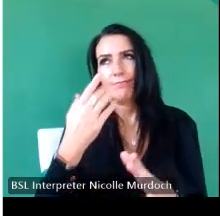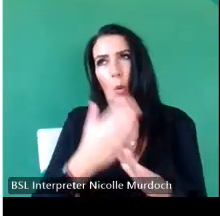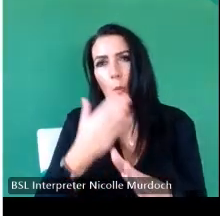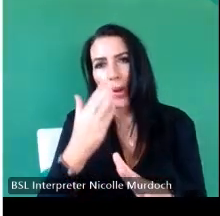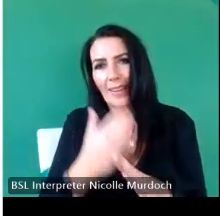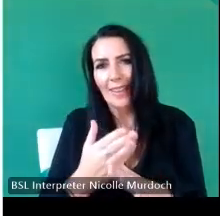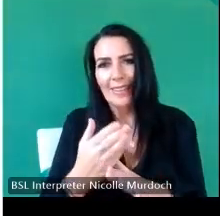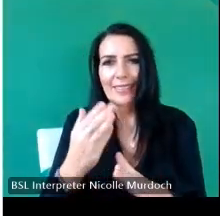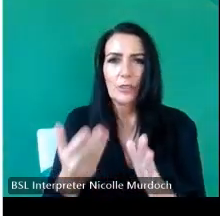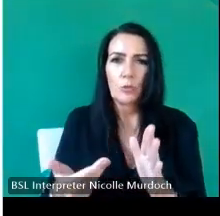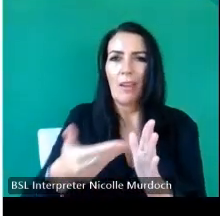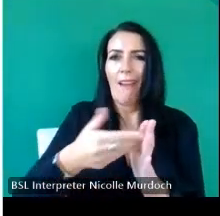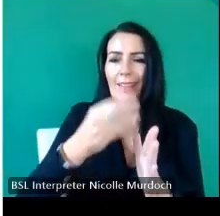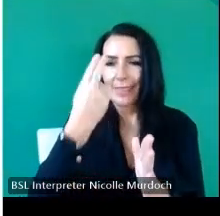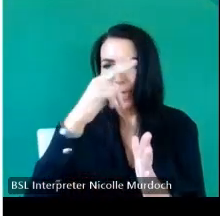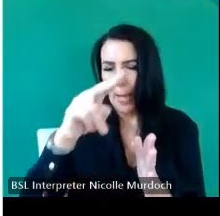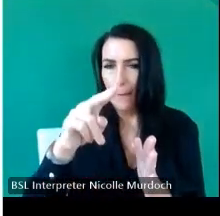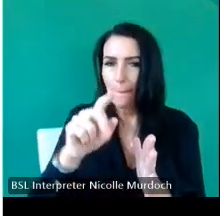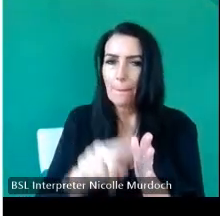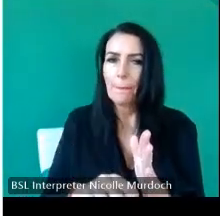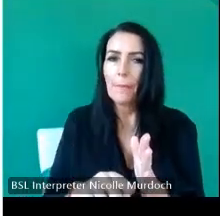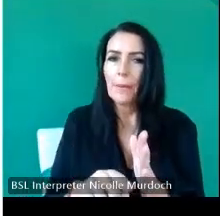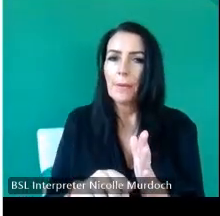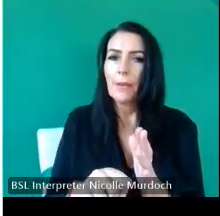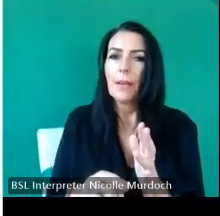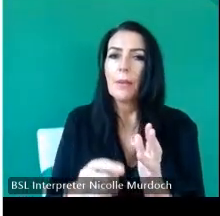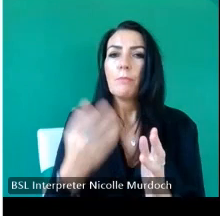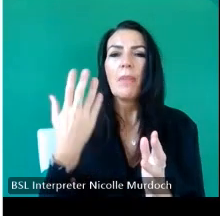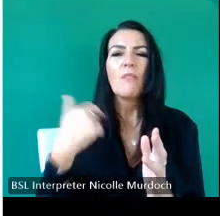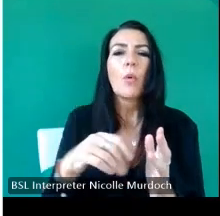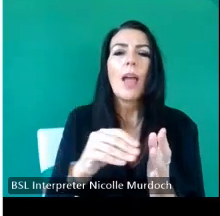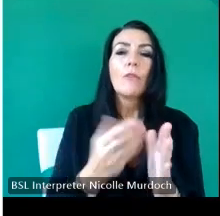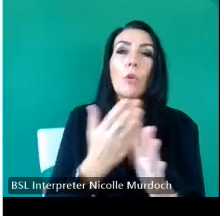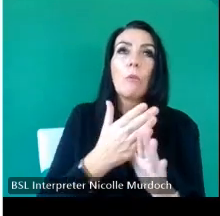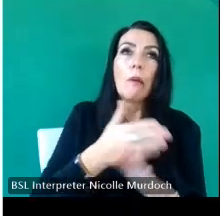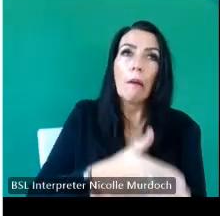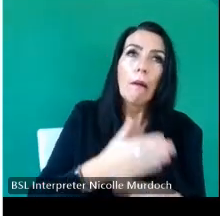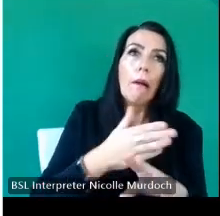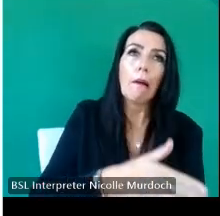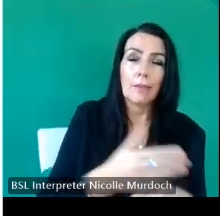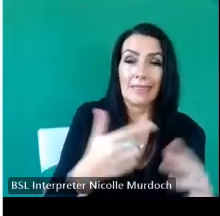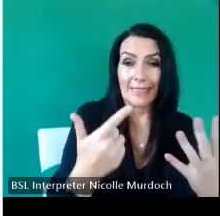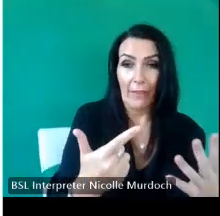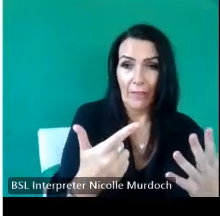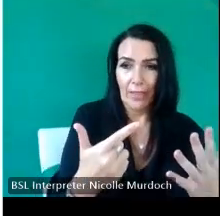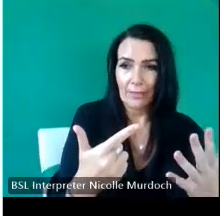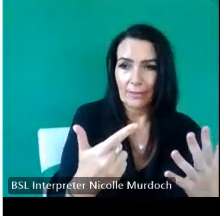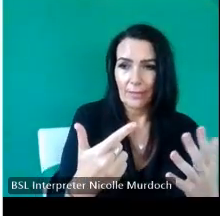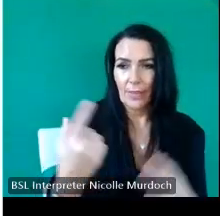the Mason did the more he got paid so if he did seven and his Apprentice cut one he would